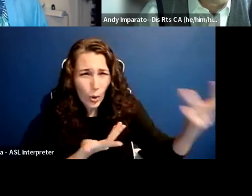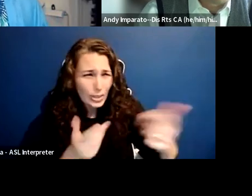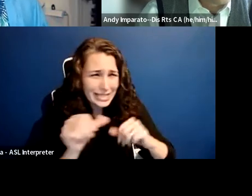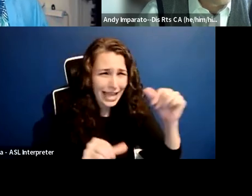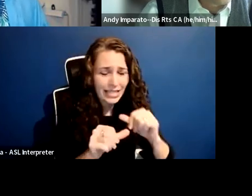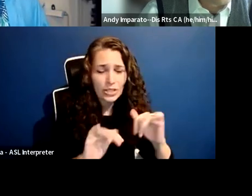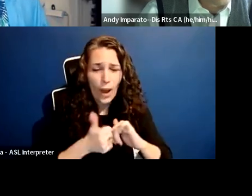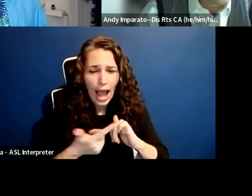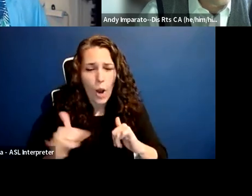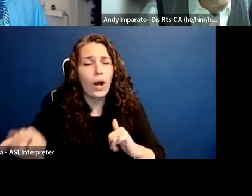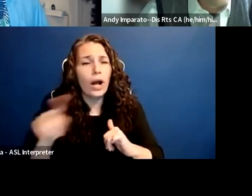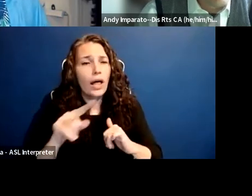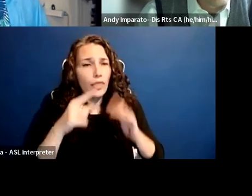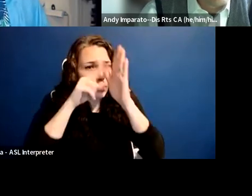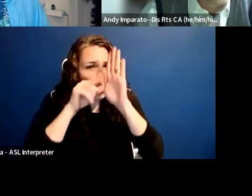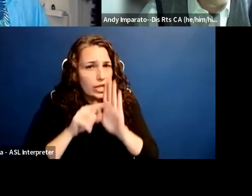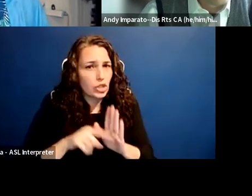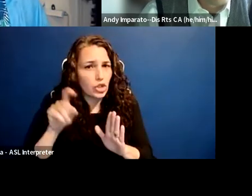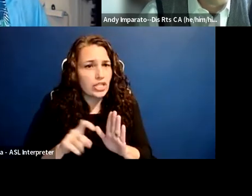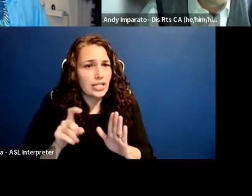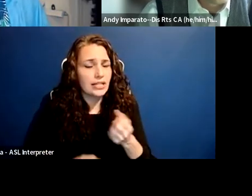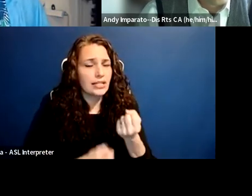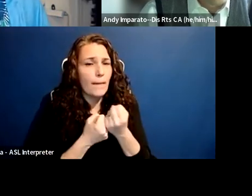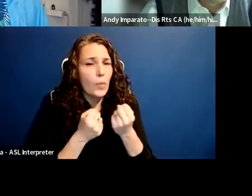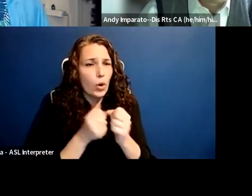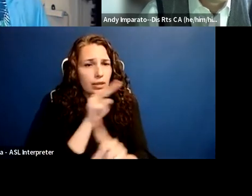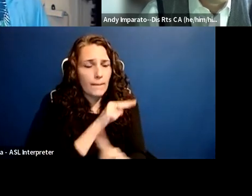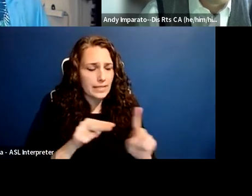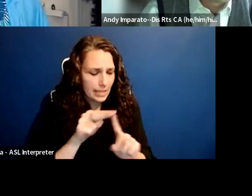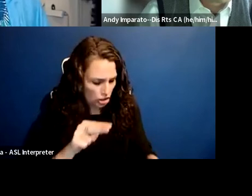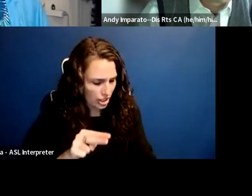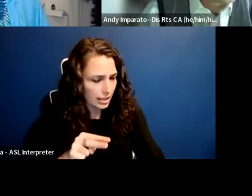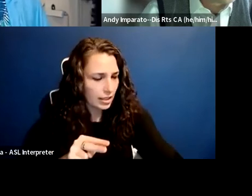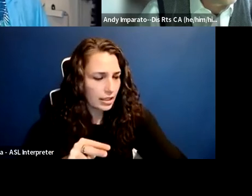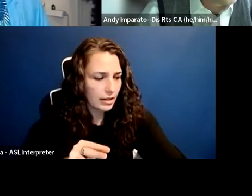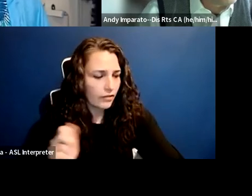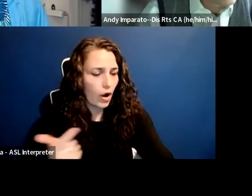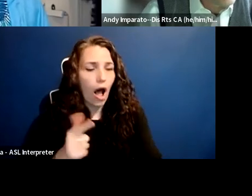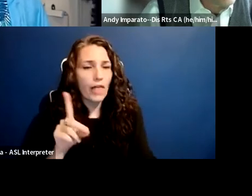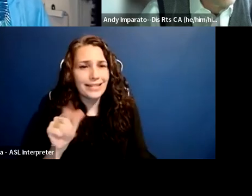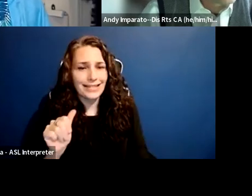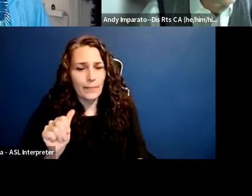the positions that are taken by disability leaders and bring their research skills to make the case